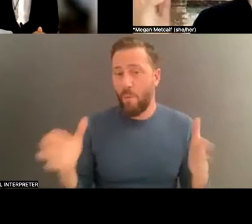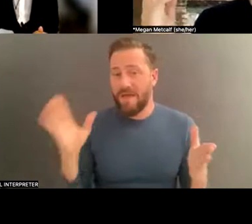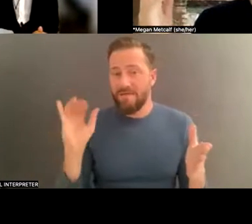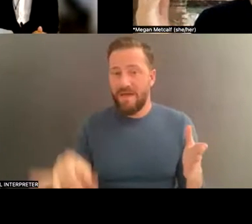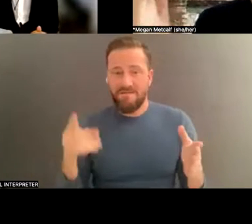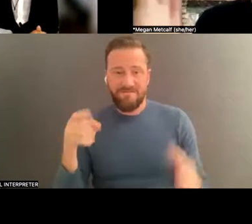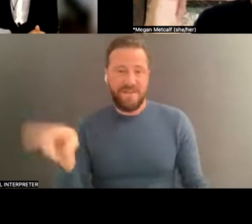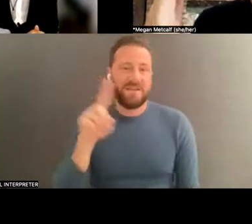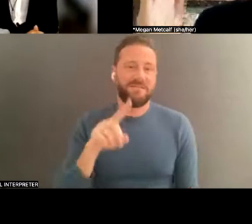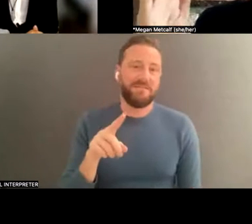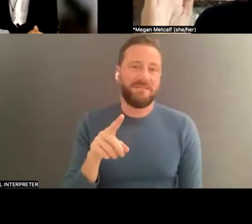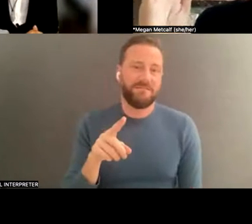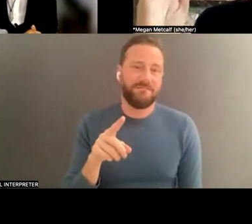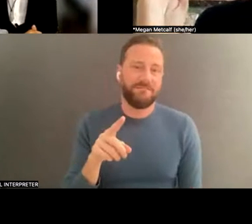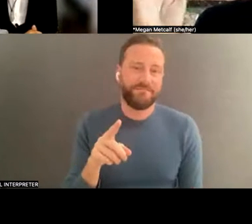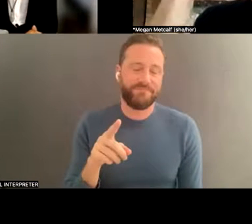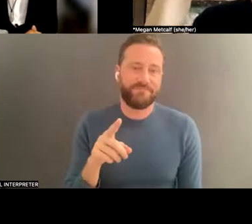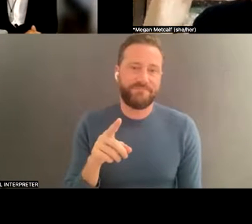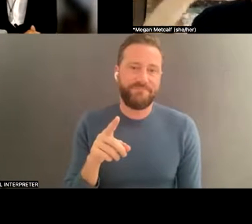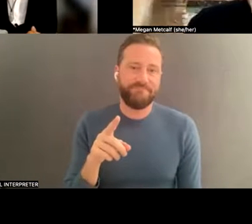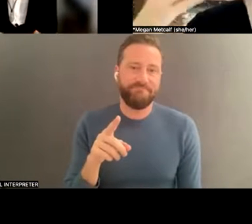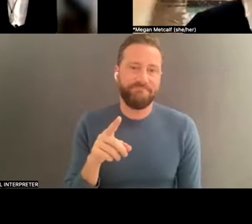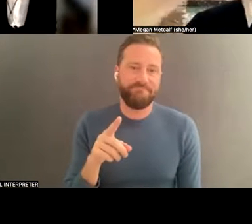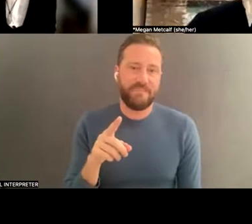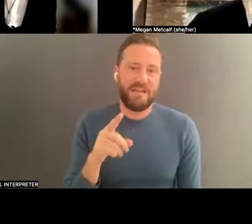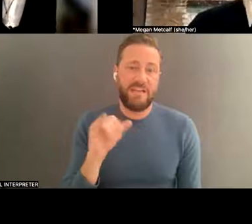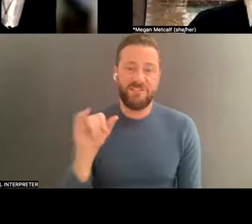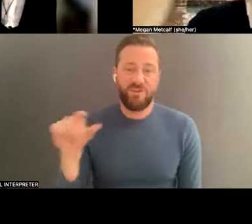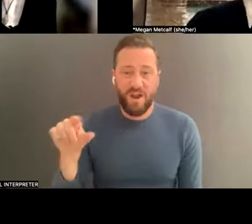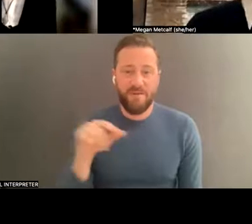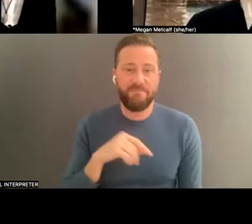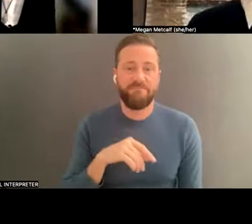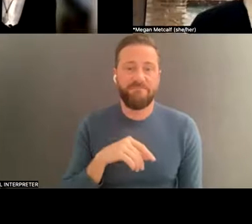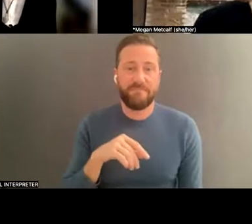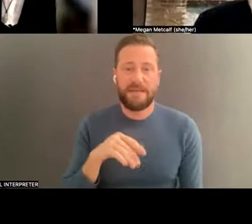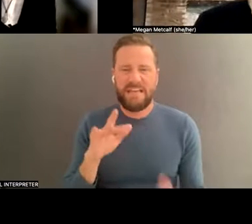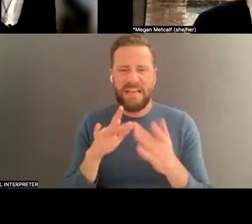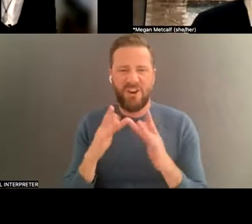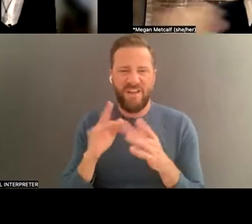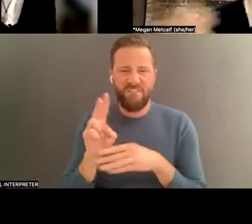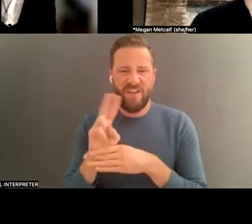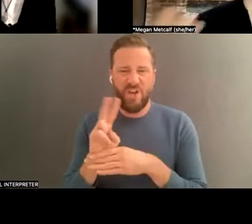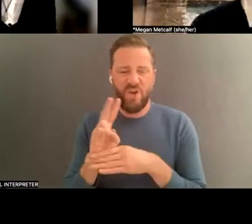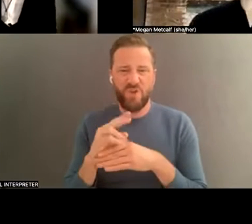these like Instagram and Internet videos are circulating, and the status of the work is